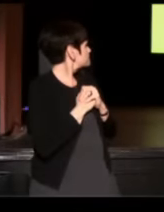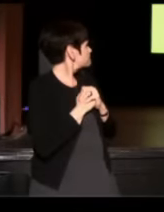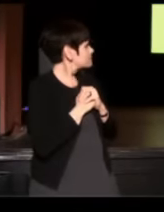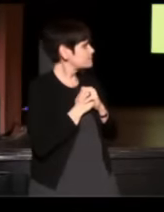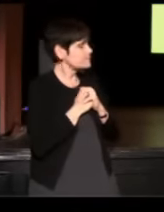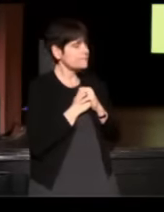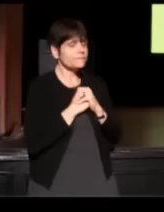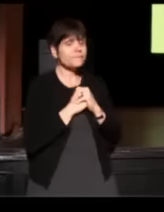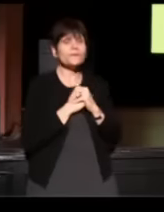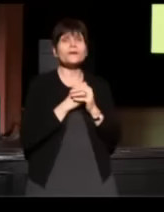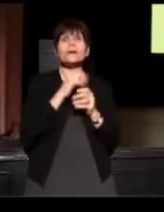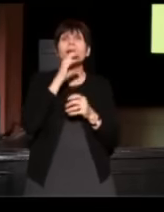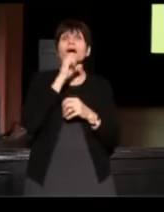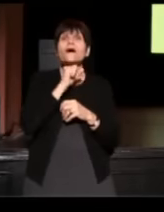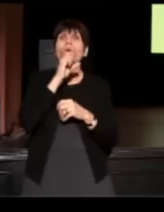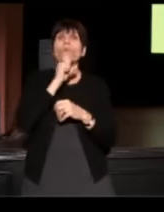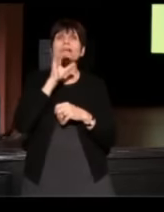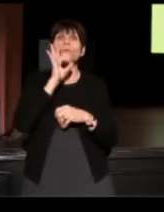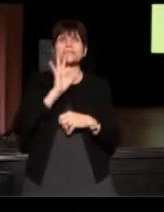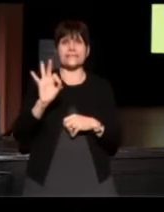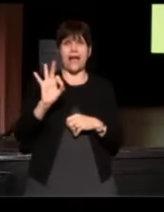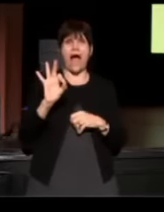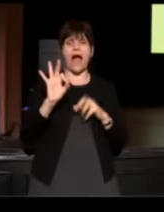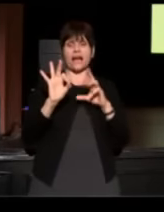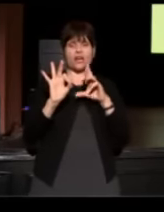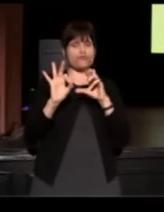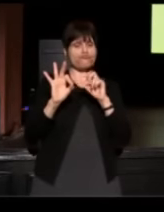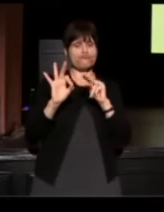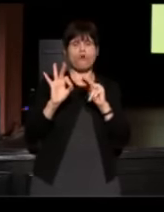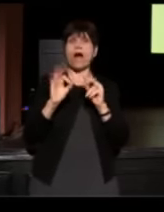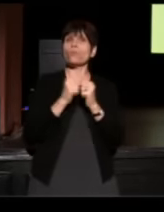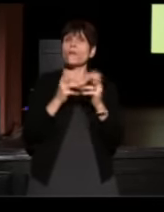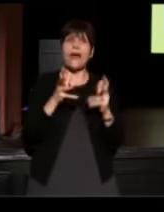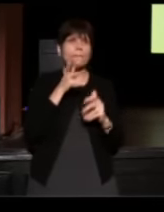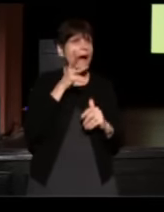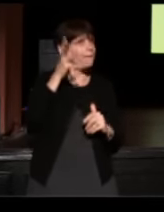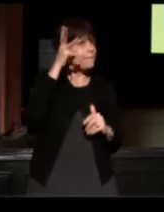When he was nine years old, Ron, without my parents knowing his whereabouts,